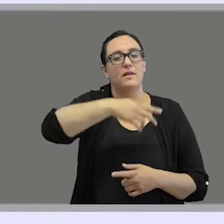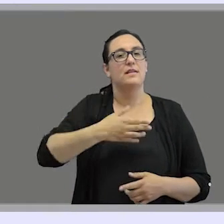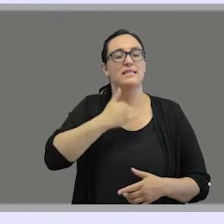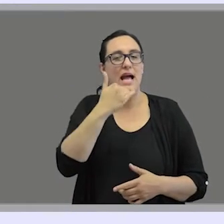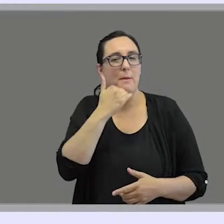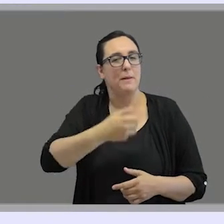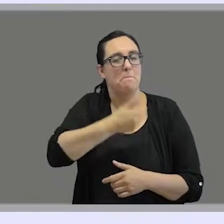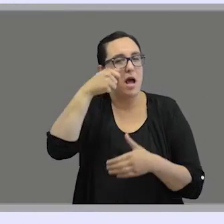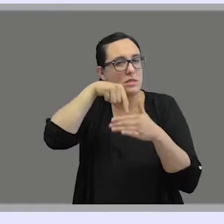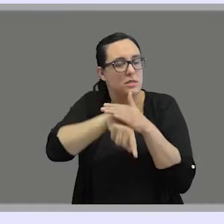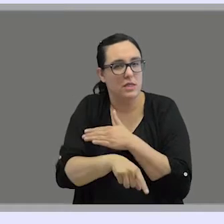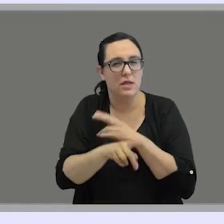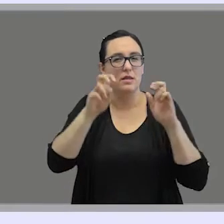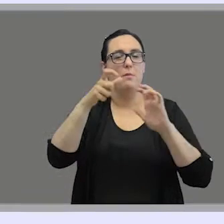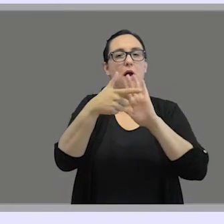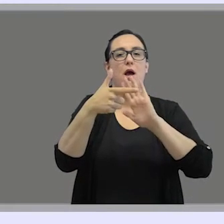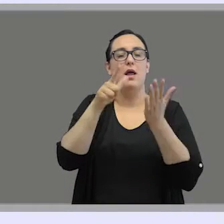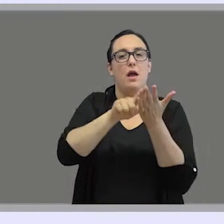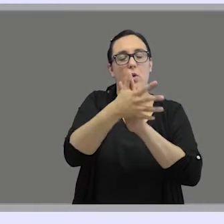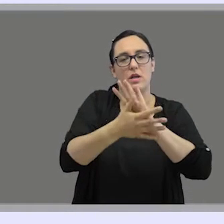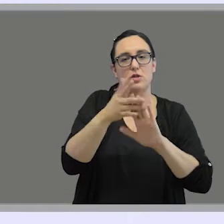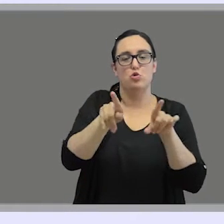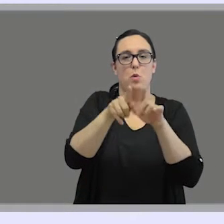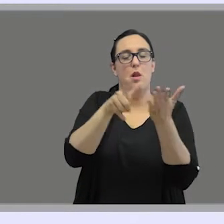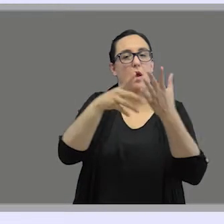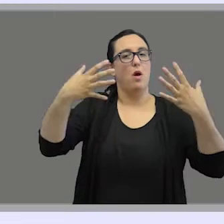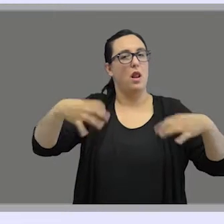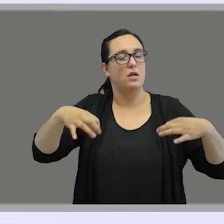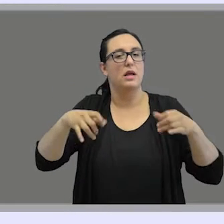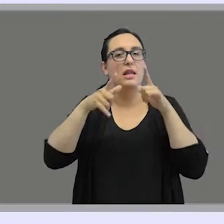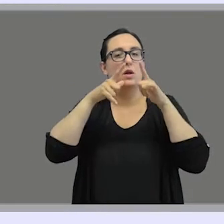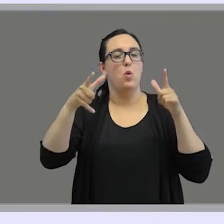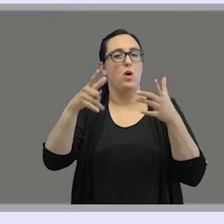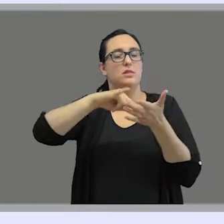about sign languages as natural languages, as natural linguistic systems,